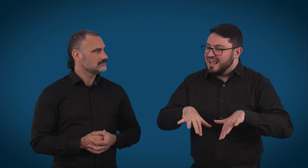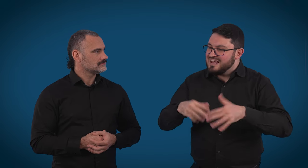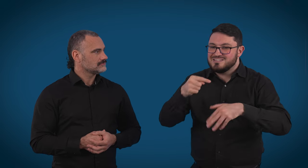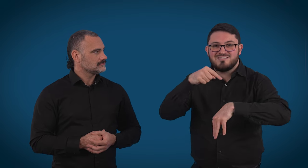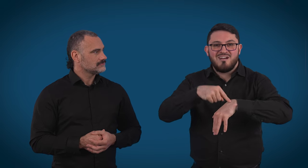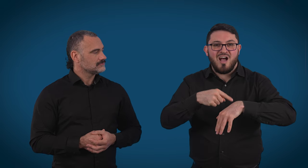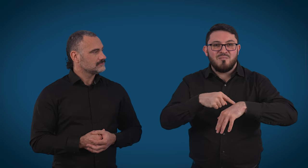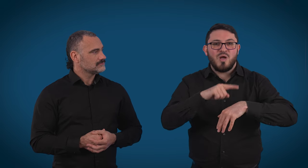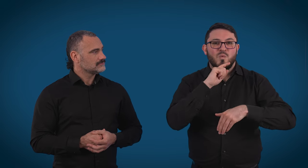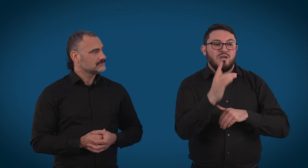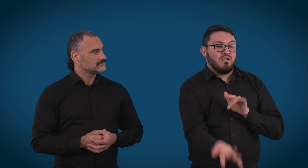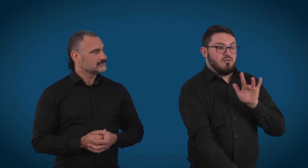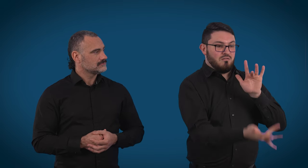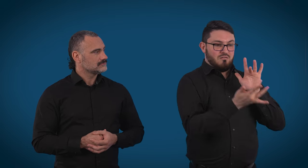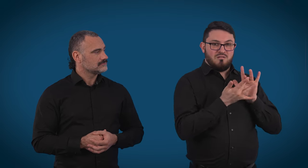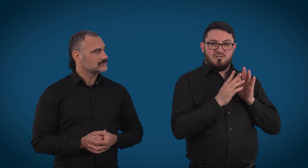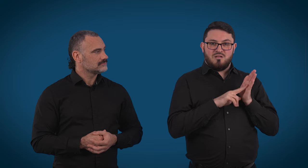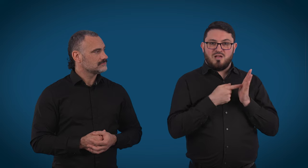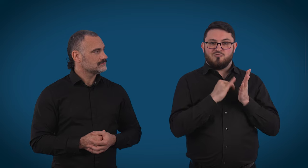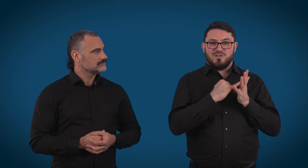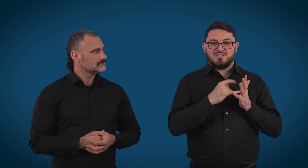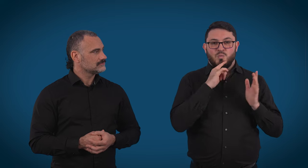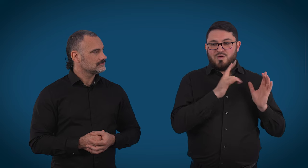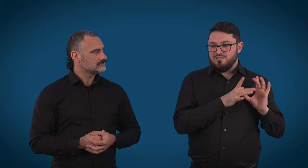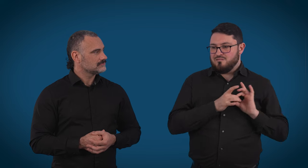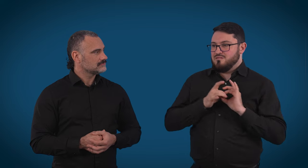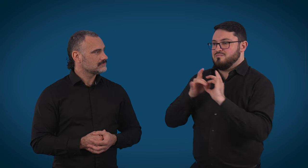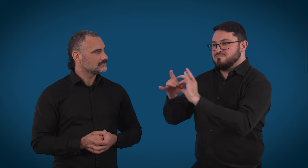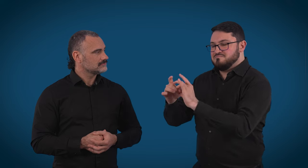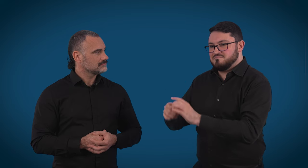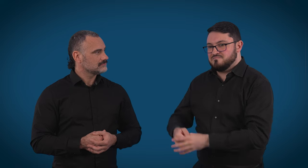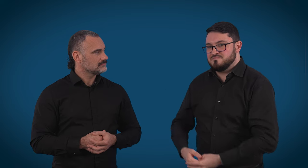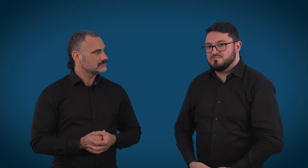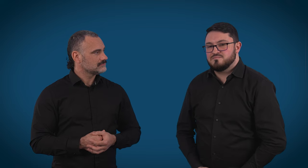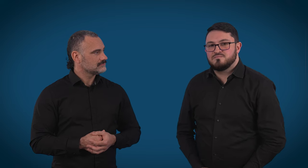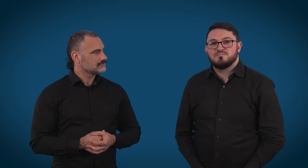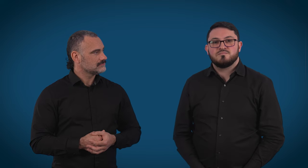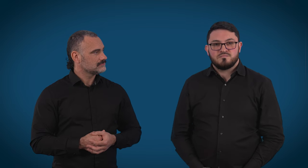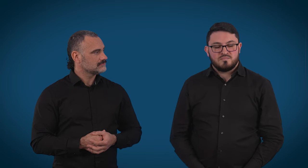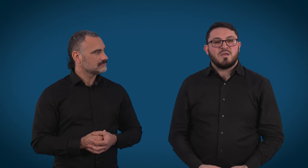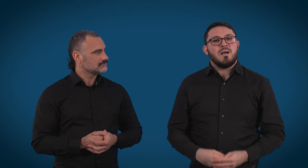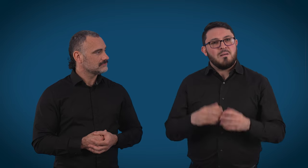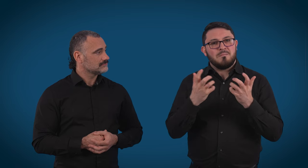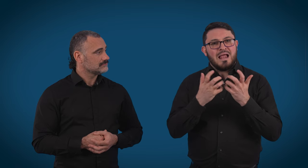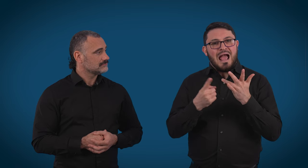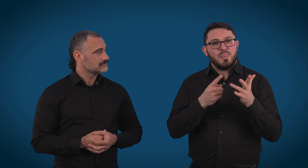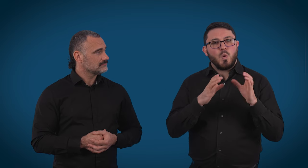any time of the year, and they'll get through to a relay officer who will connect, as well as most